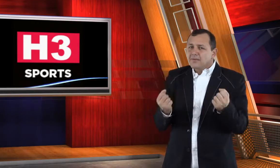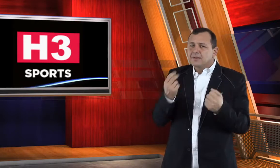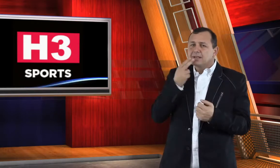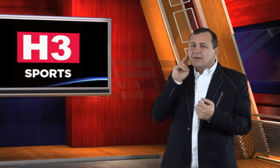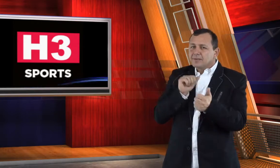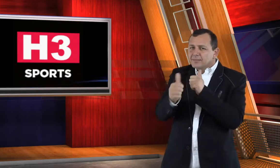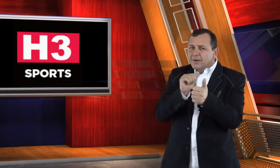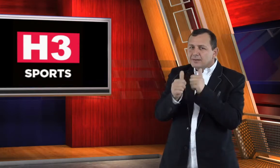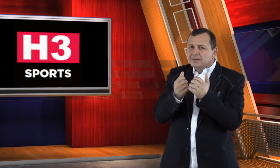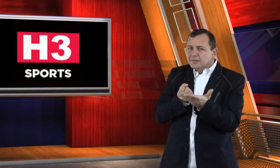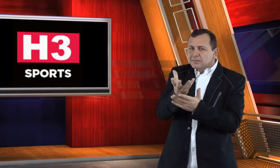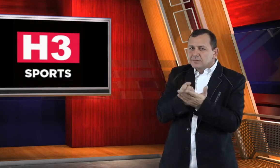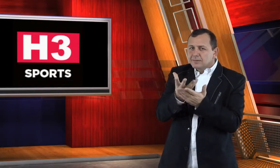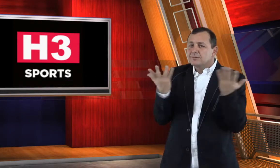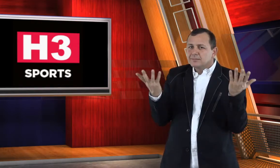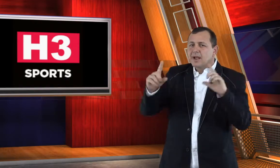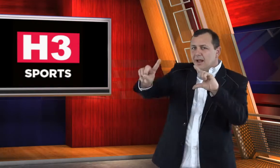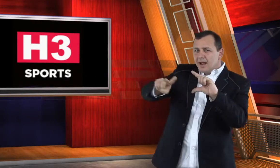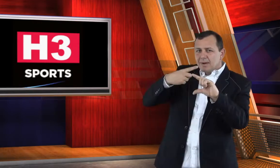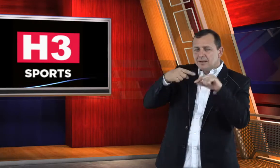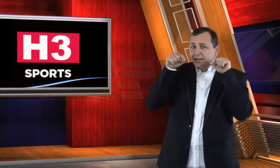You can send your deaf sports stories to